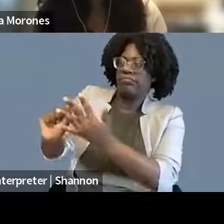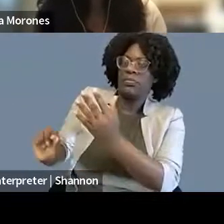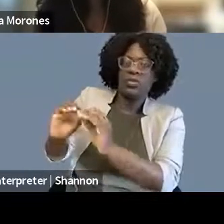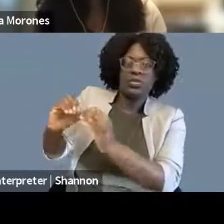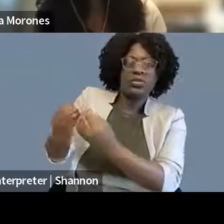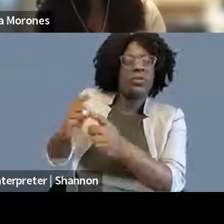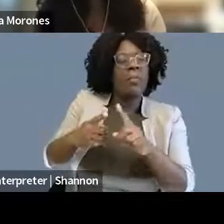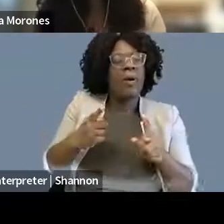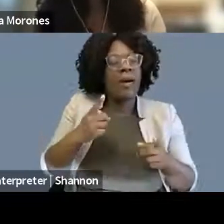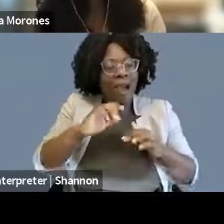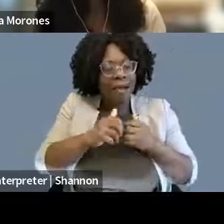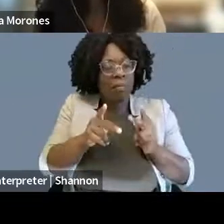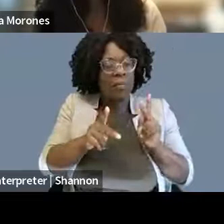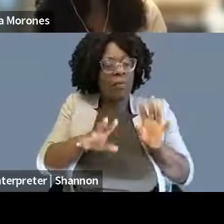to them, how would you suggest folks do that?